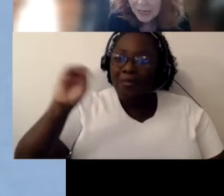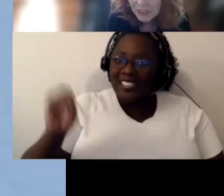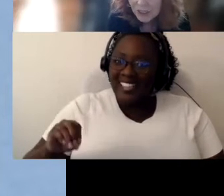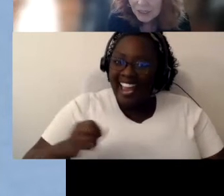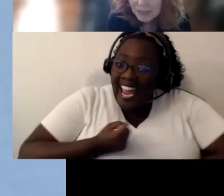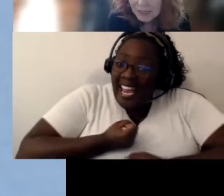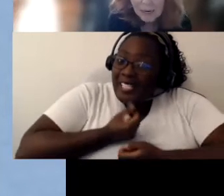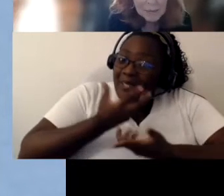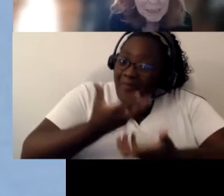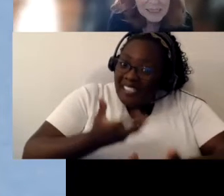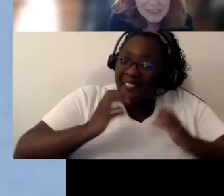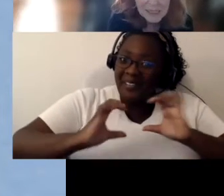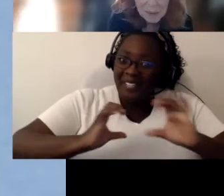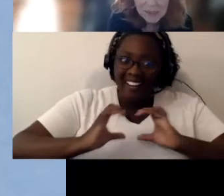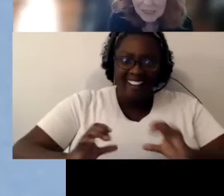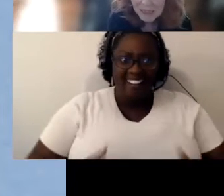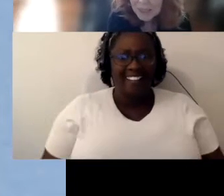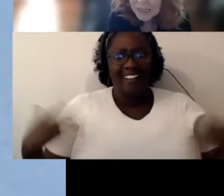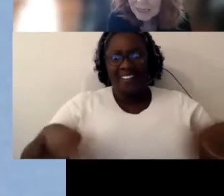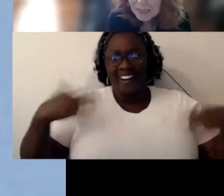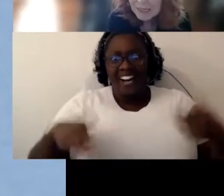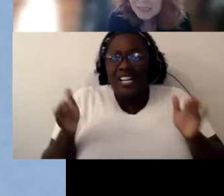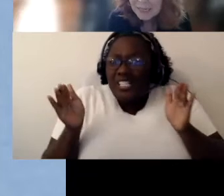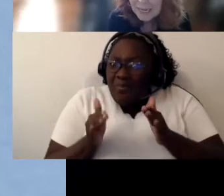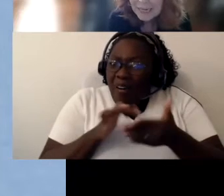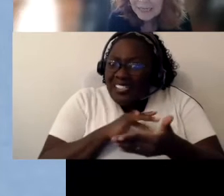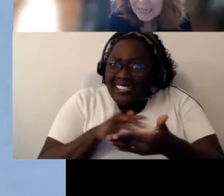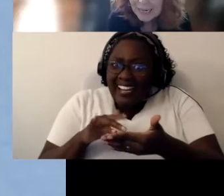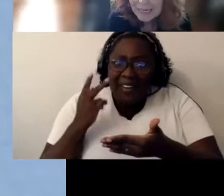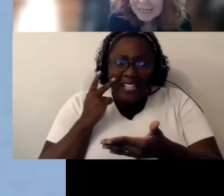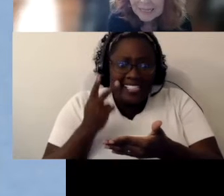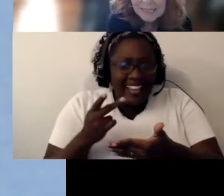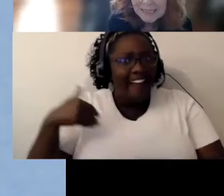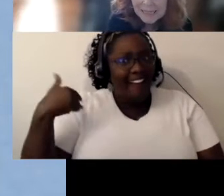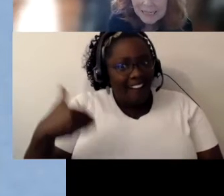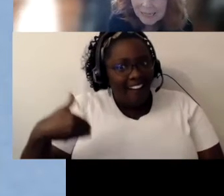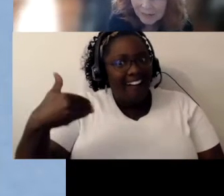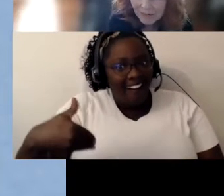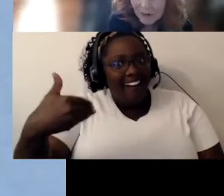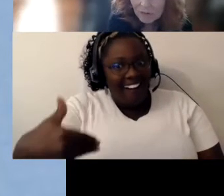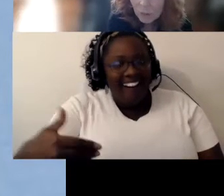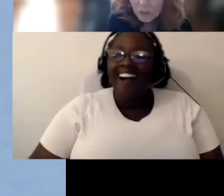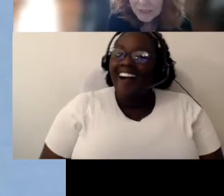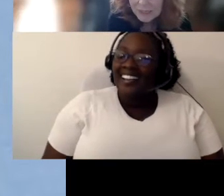I mean, this is a small study, but I see this again and again and it’s indicative of what we